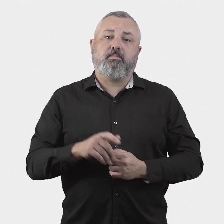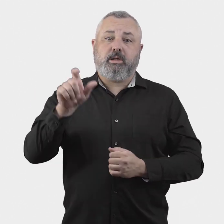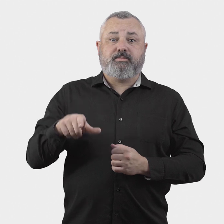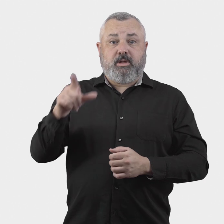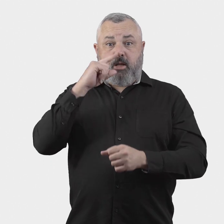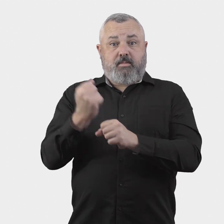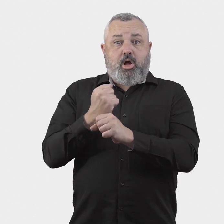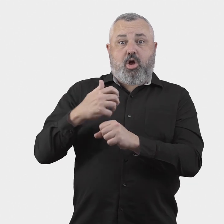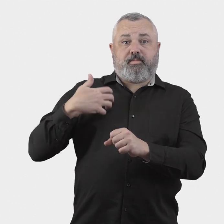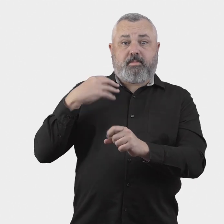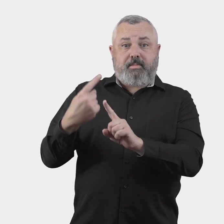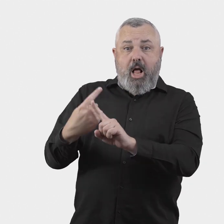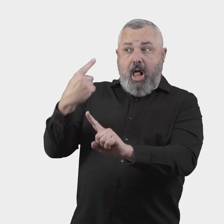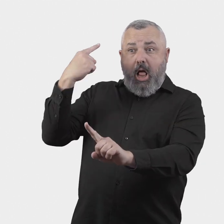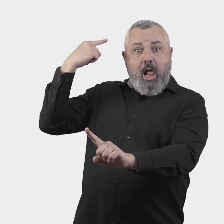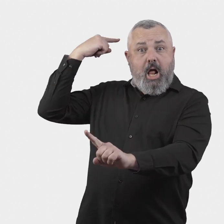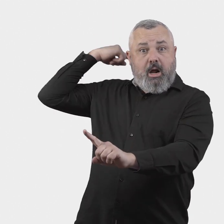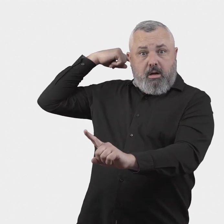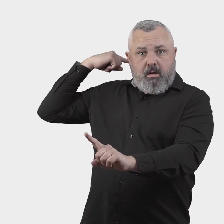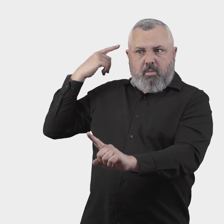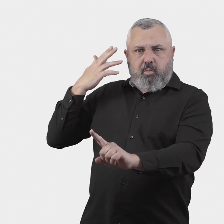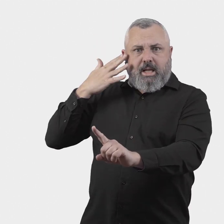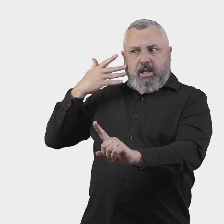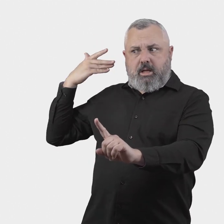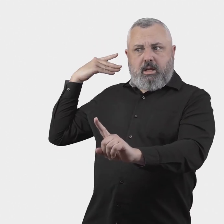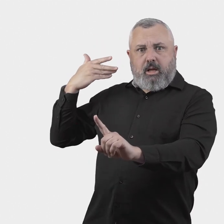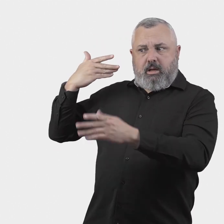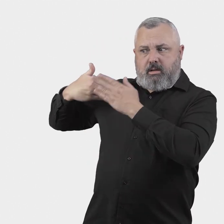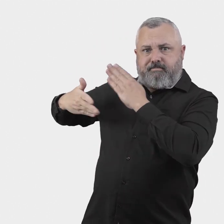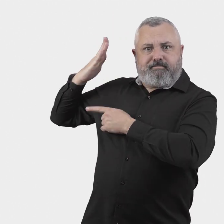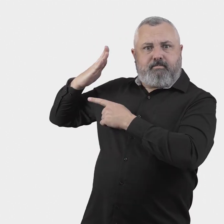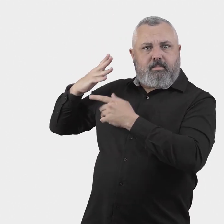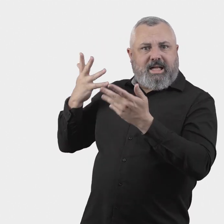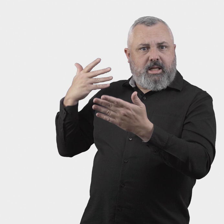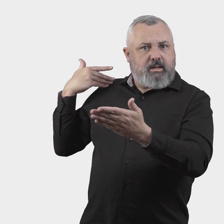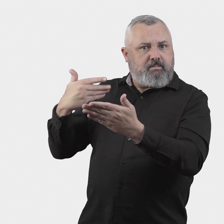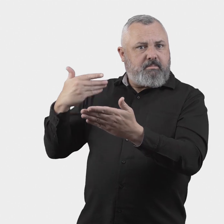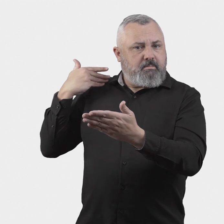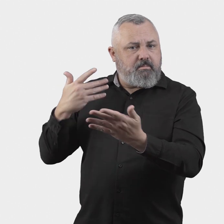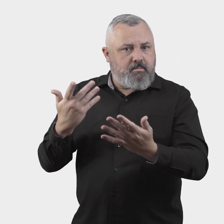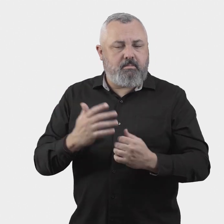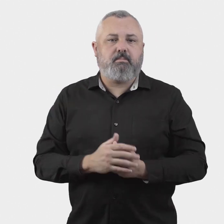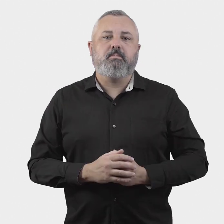18. What time limit should apply for making a complaint?